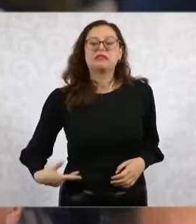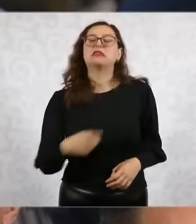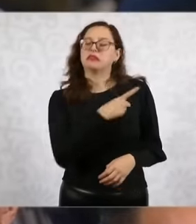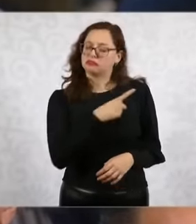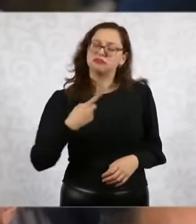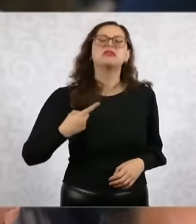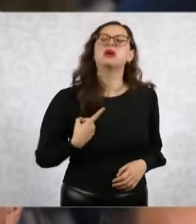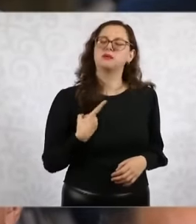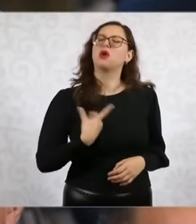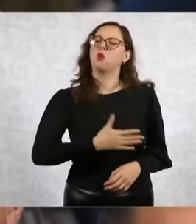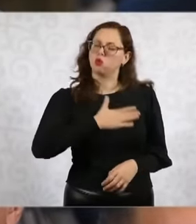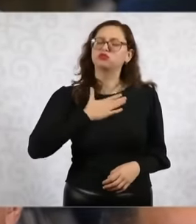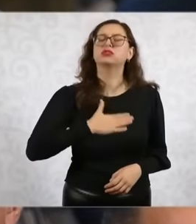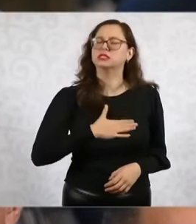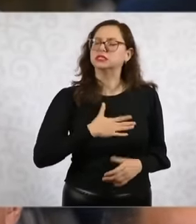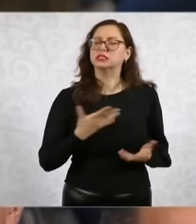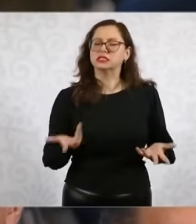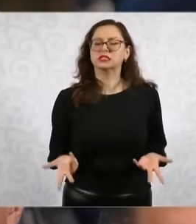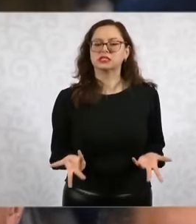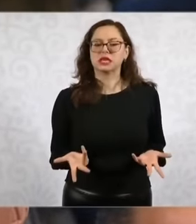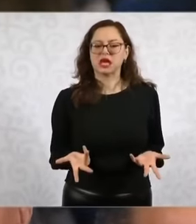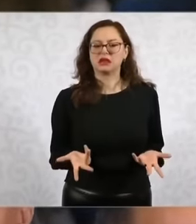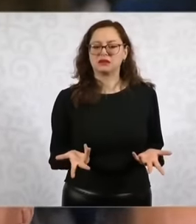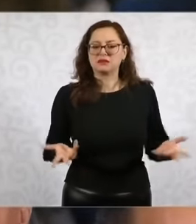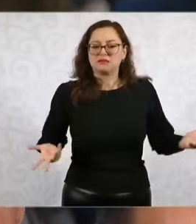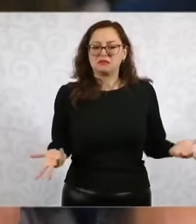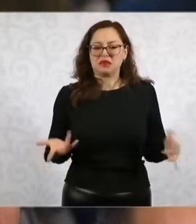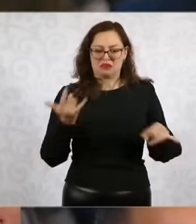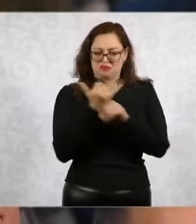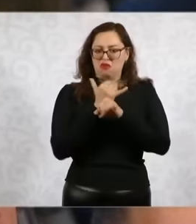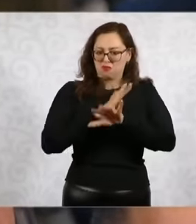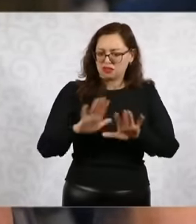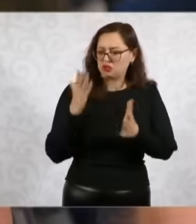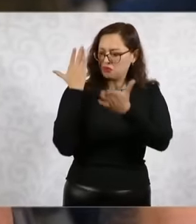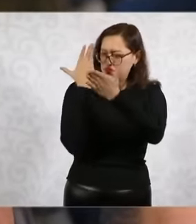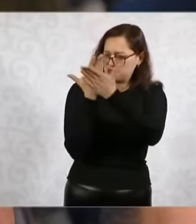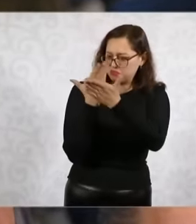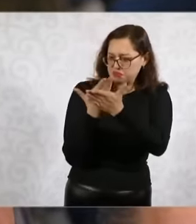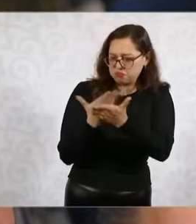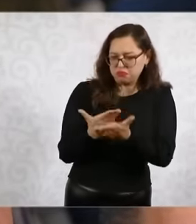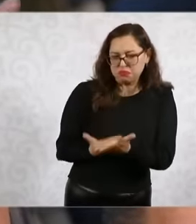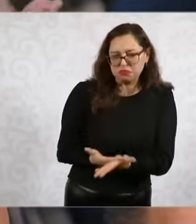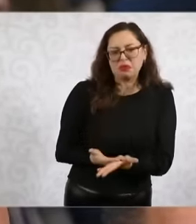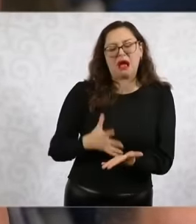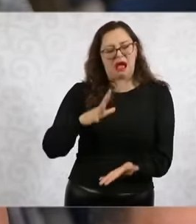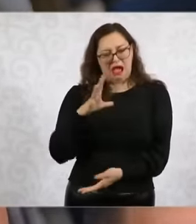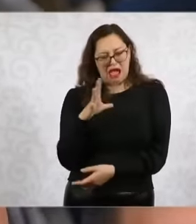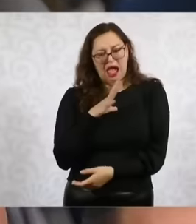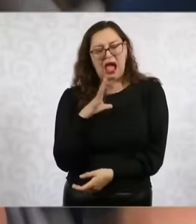Mexico When we have information, for example, complaints that the lawyer César Gutiérrez Priego has made only as an example